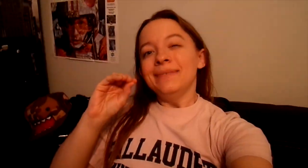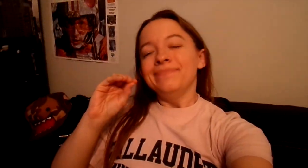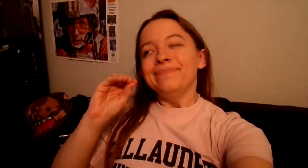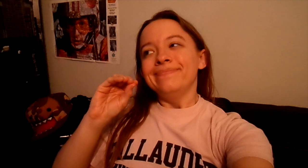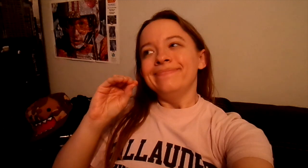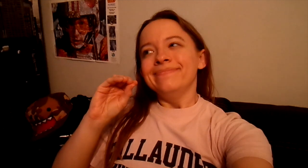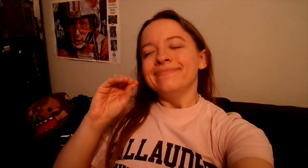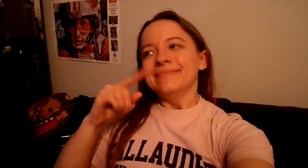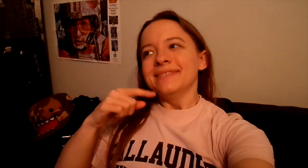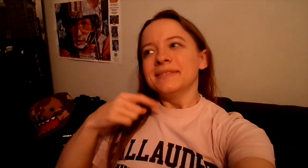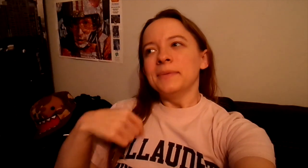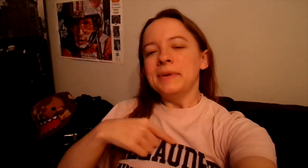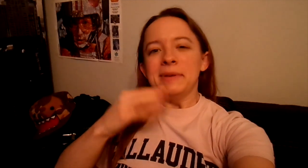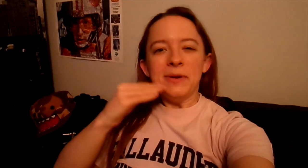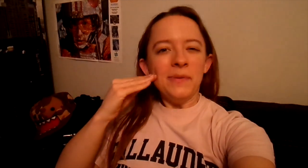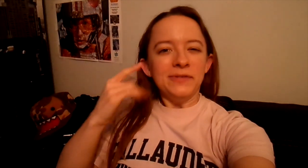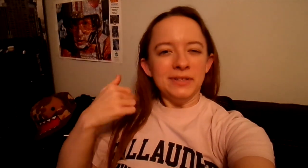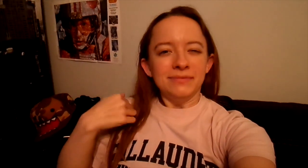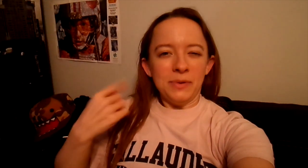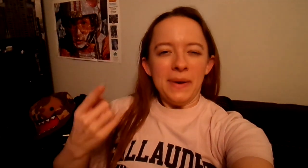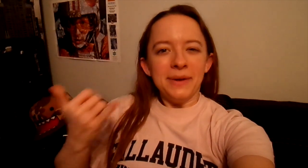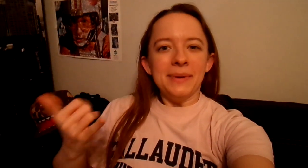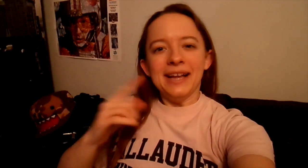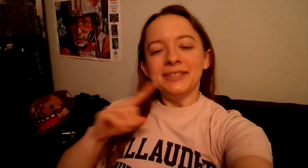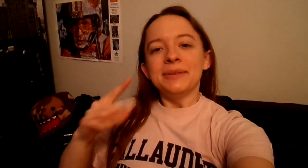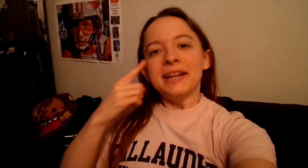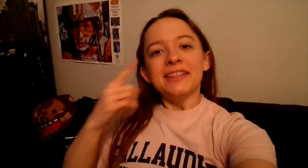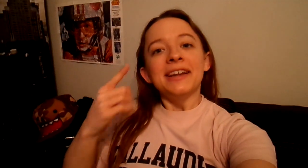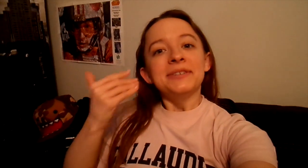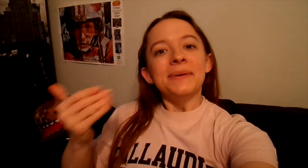Ok so ummm we've been home for quite a while but I thought I'd go